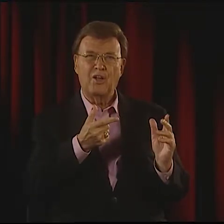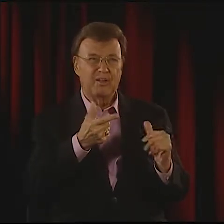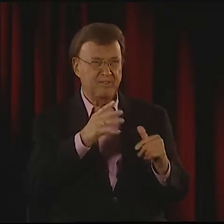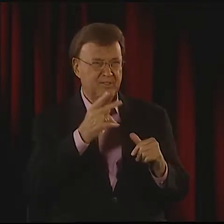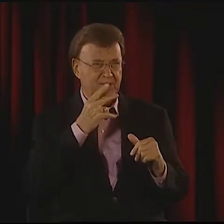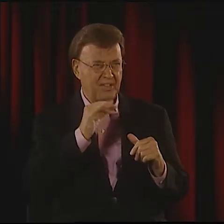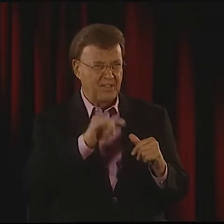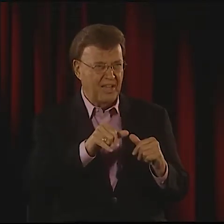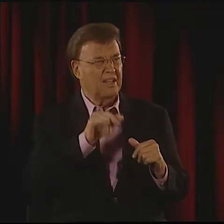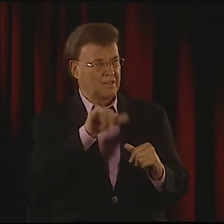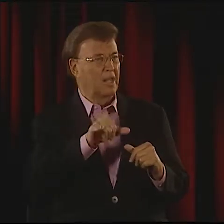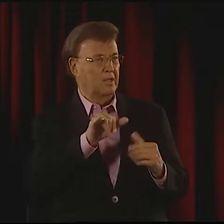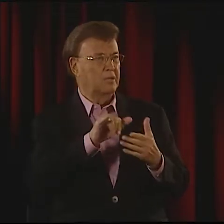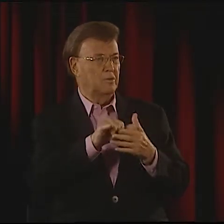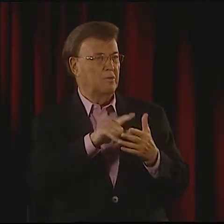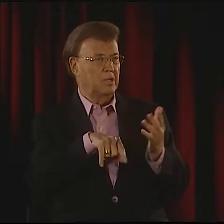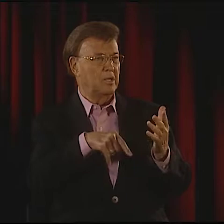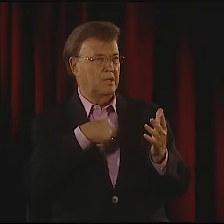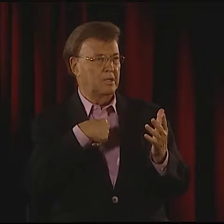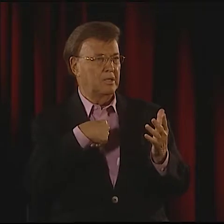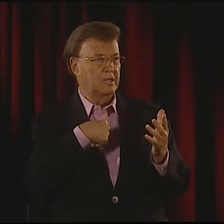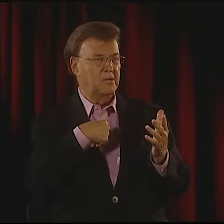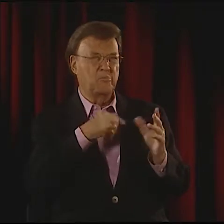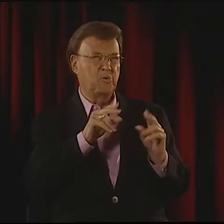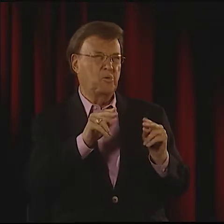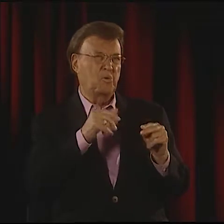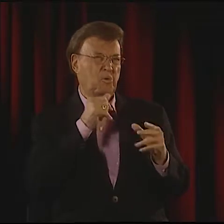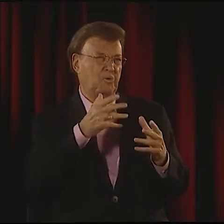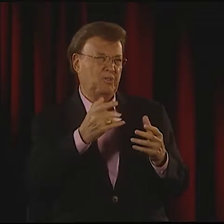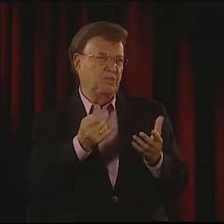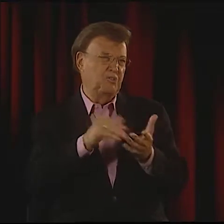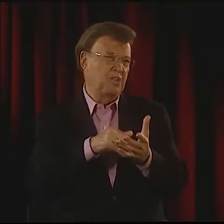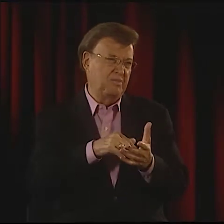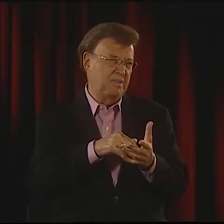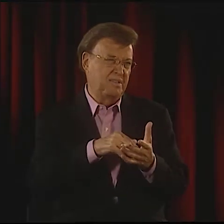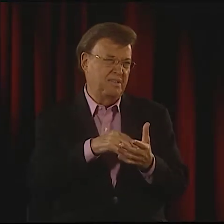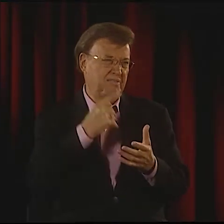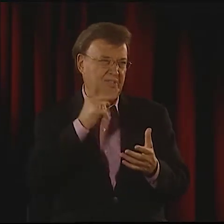UM, YOU HAVE--IT'S A HUNTER AND HIS DOG. HAVE YOU SEEN THAT ONE?